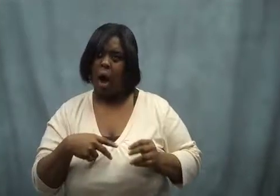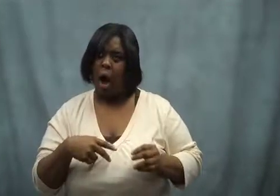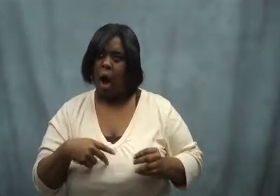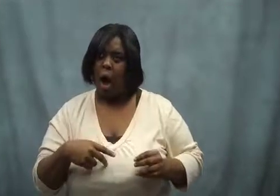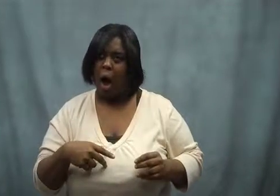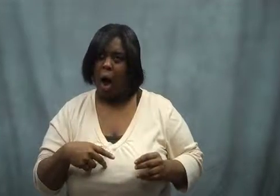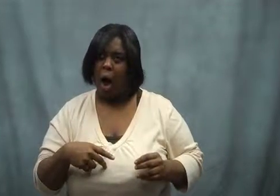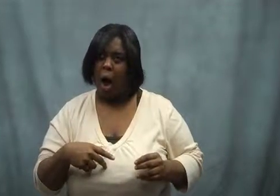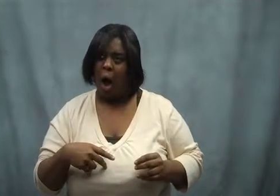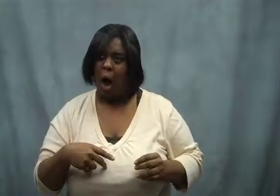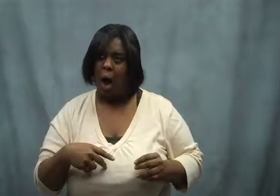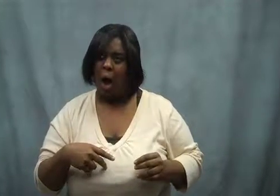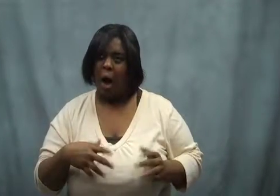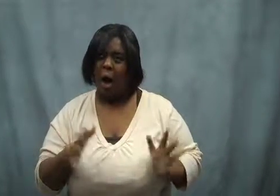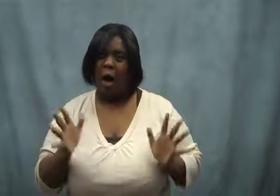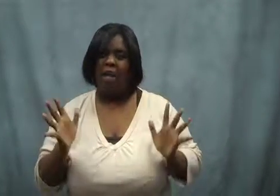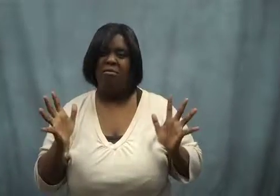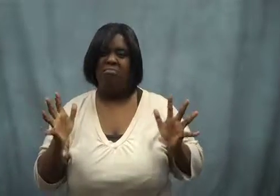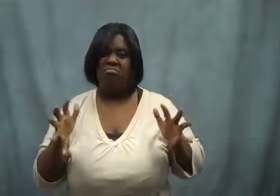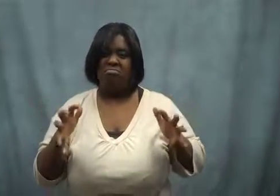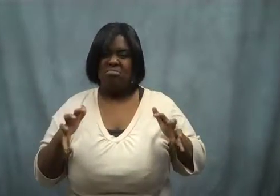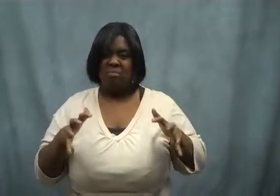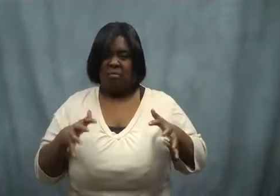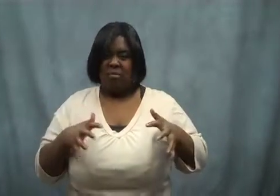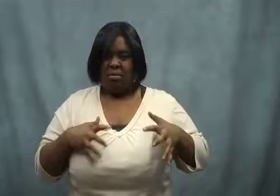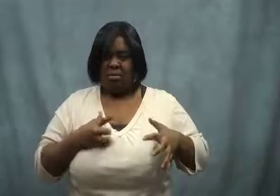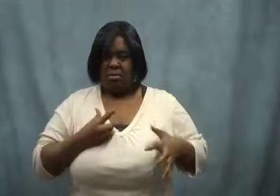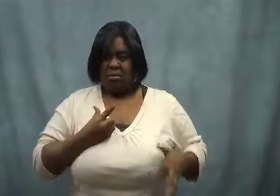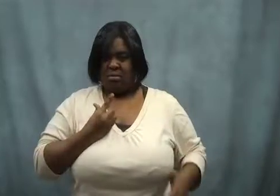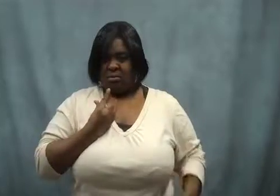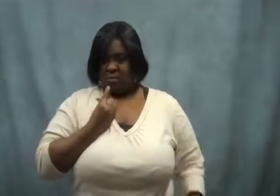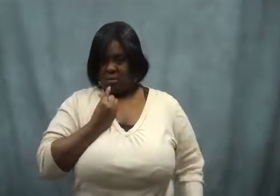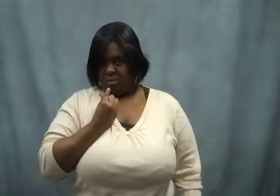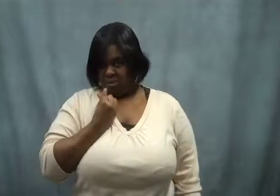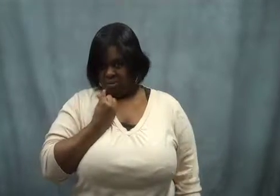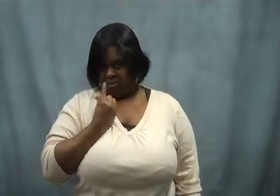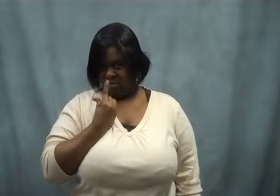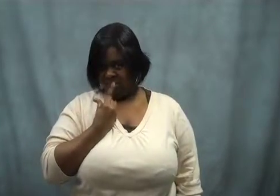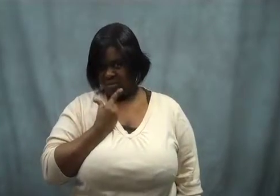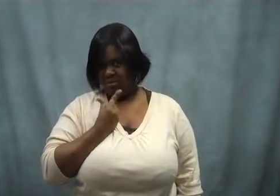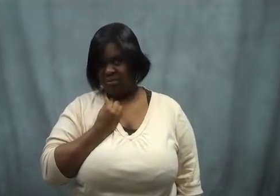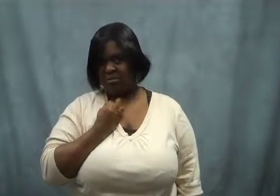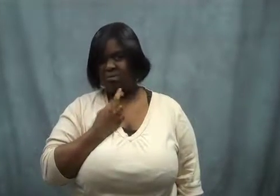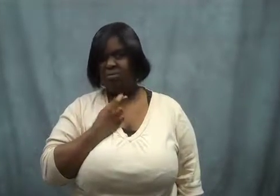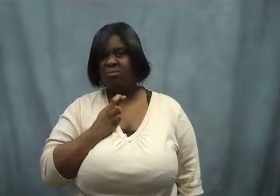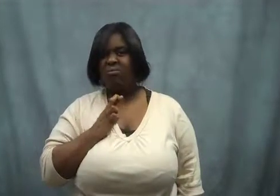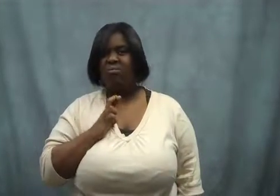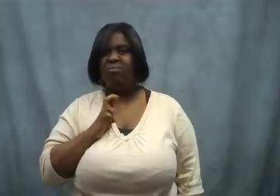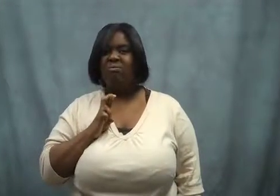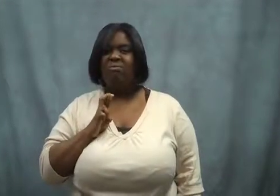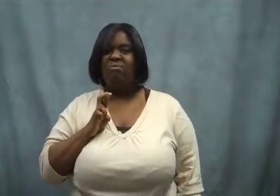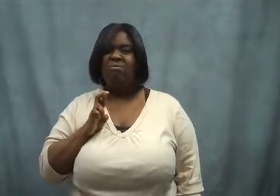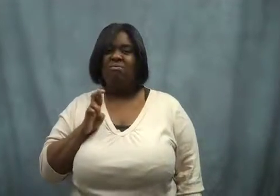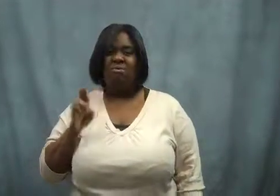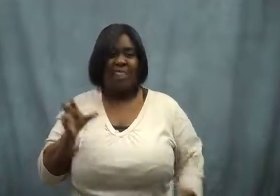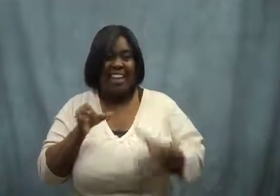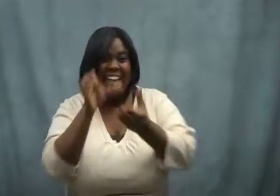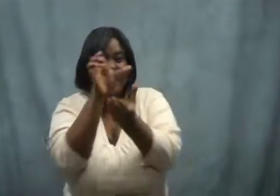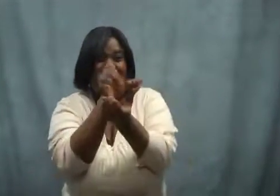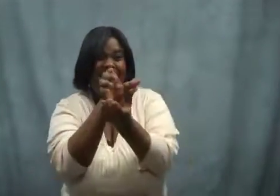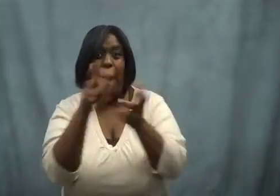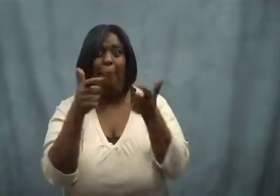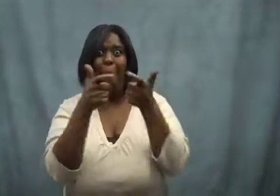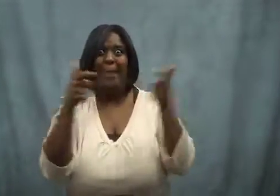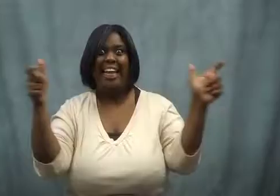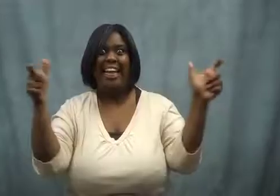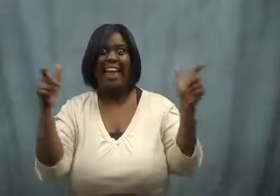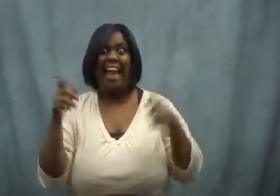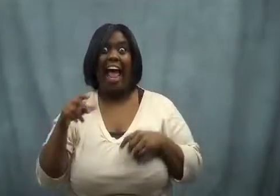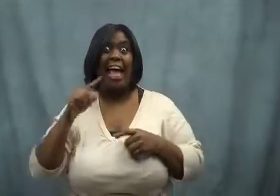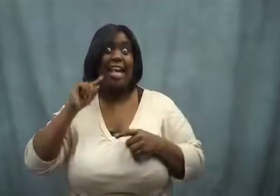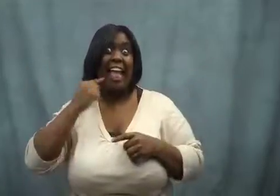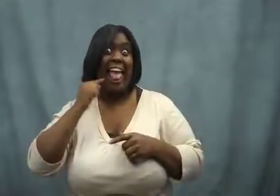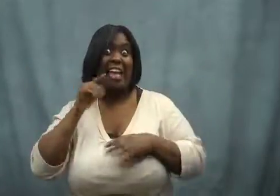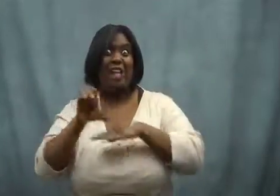That made me even madder. I was FURIOUS!